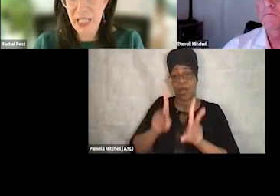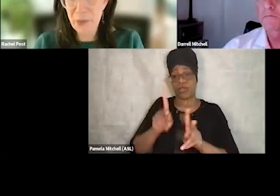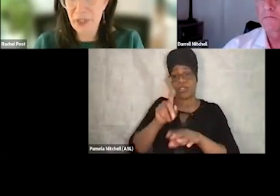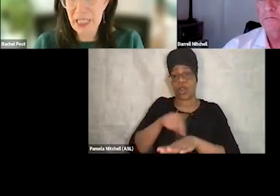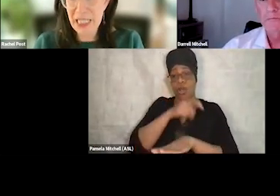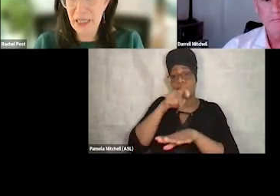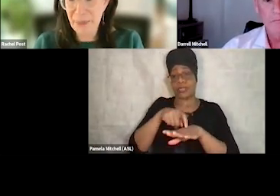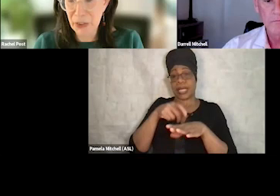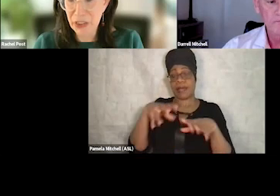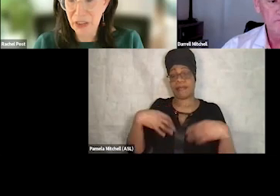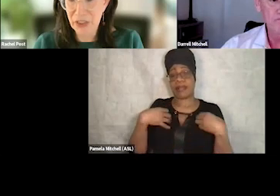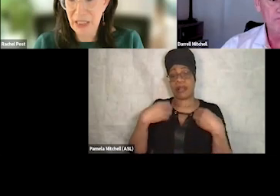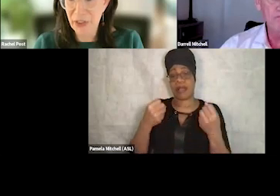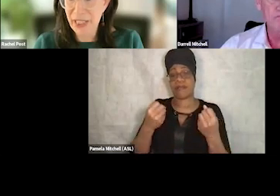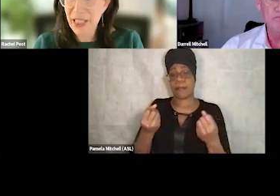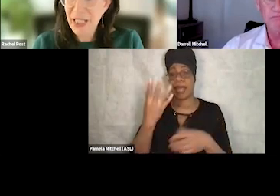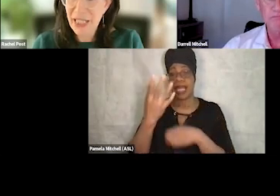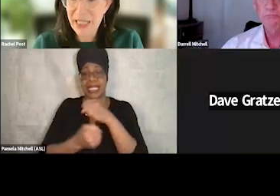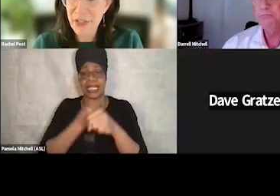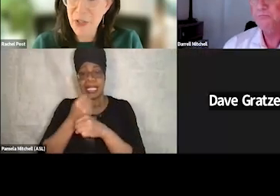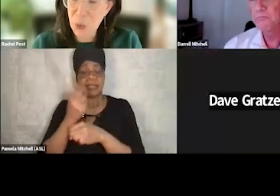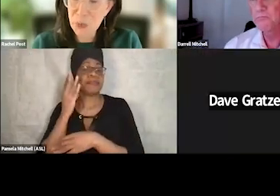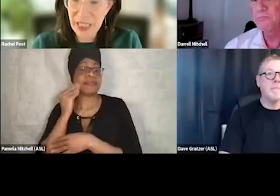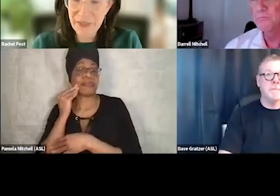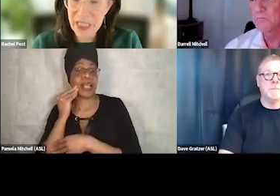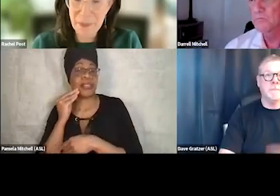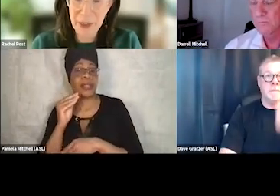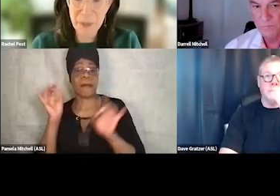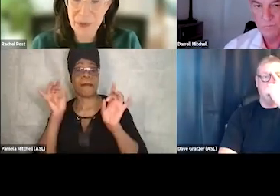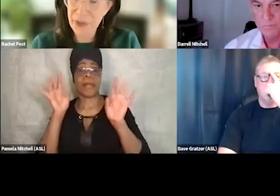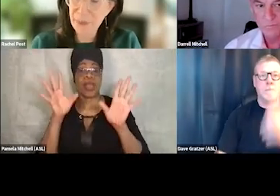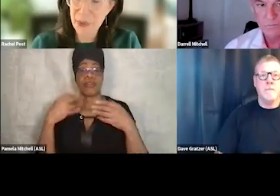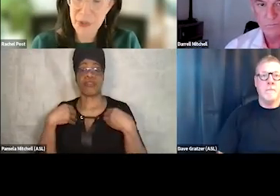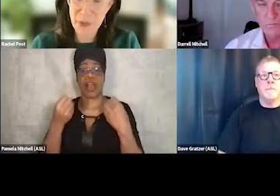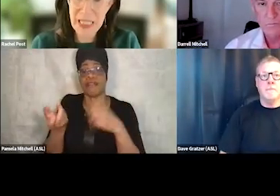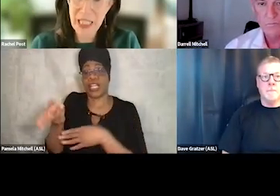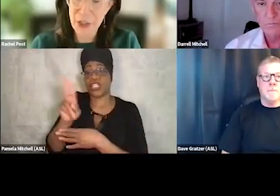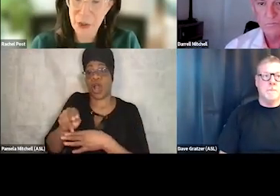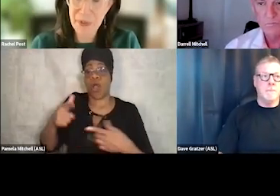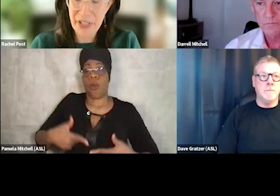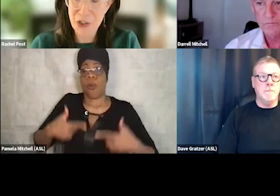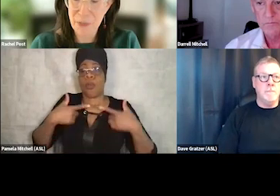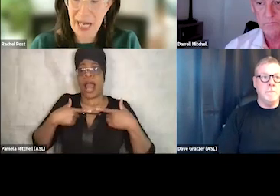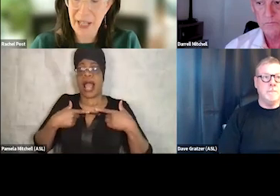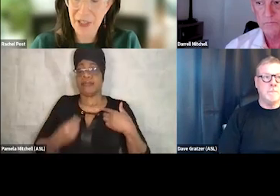Experiencing the miracle of recovery in his own life inspired pursuing a new professional path